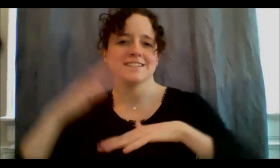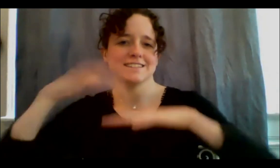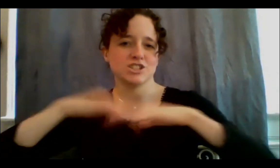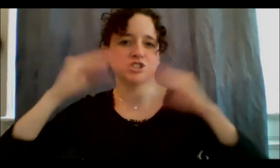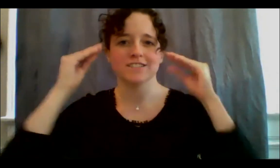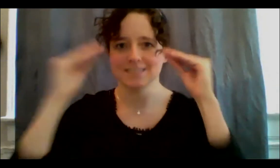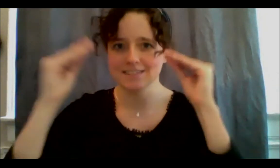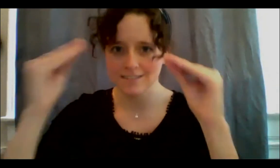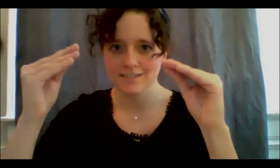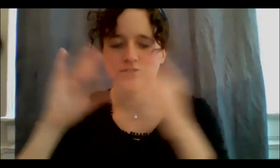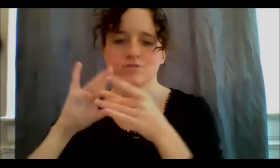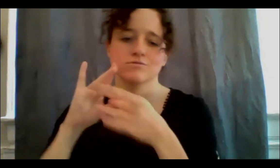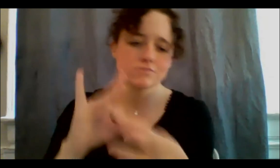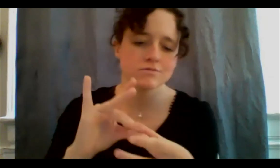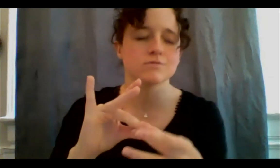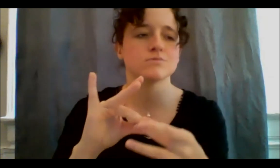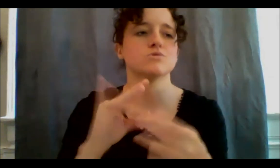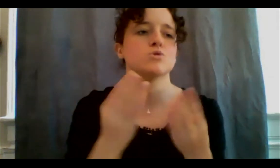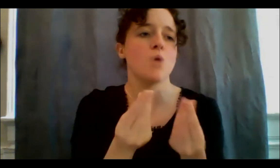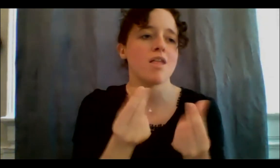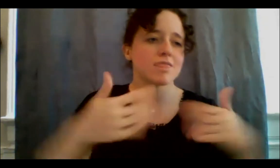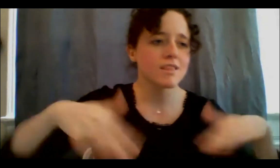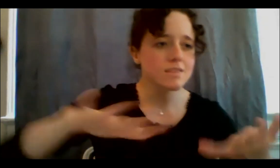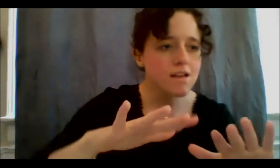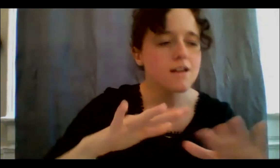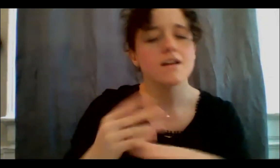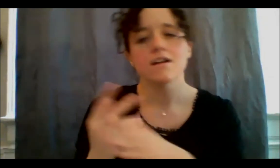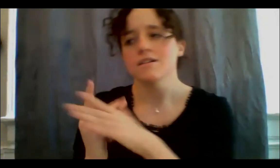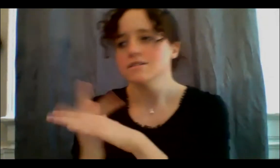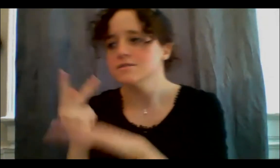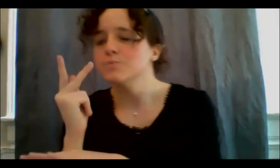animal clan system, and to our responsibilities as human beings